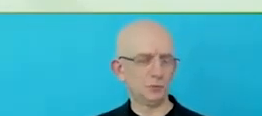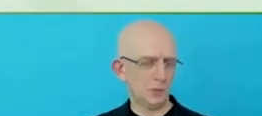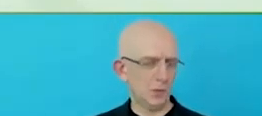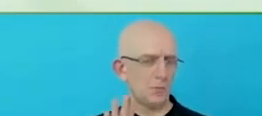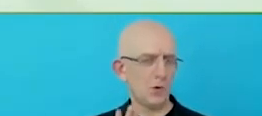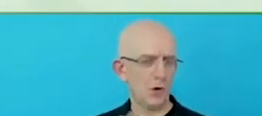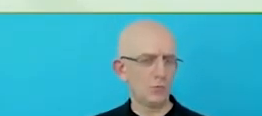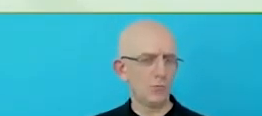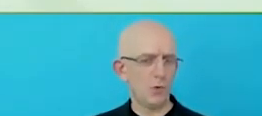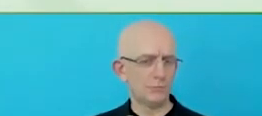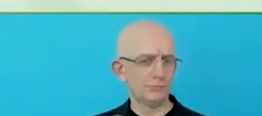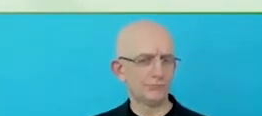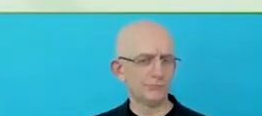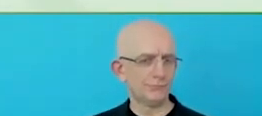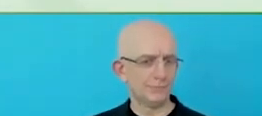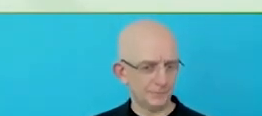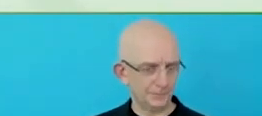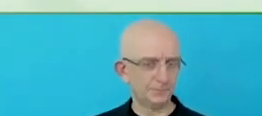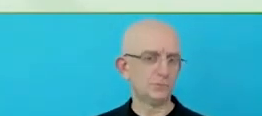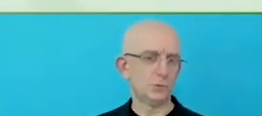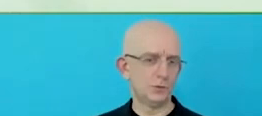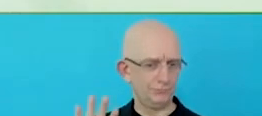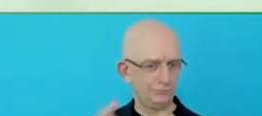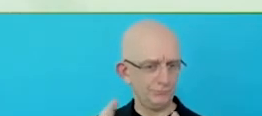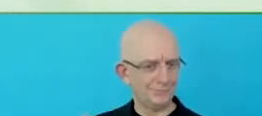From a GDI standpoint we launch commitment to this.